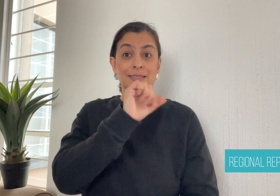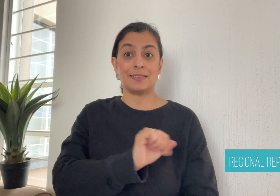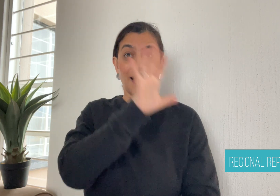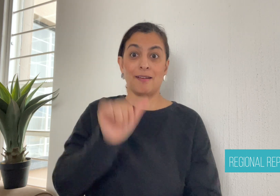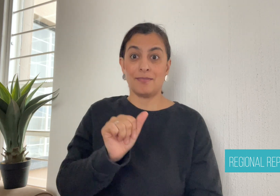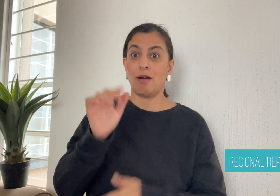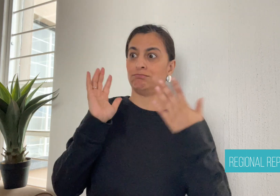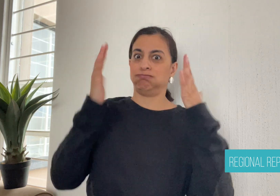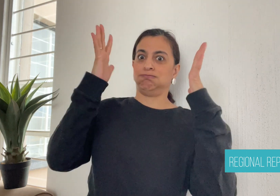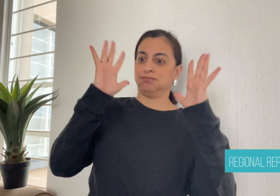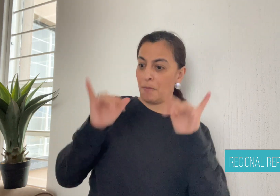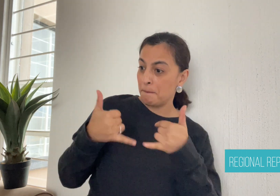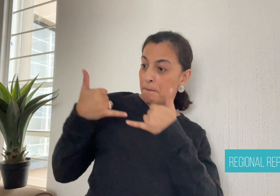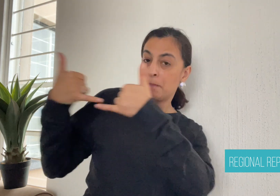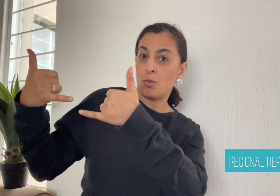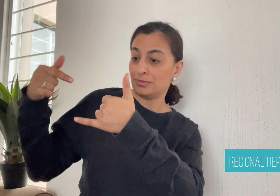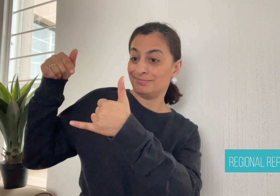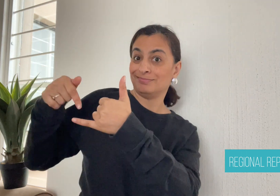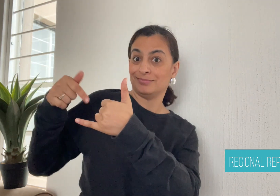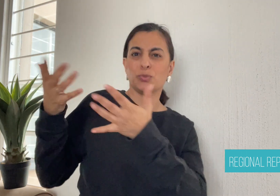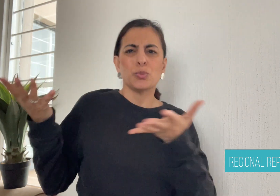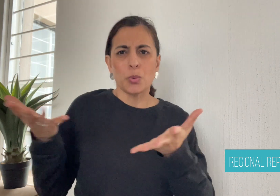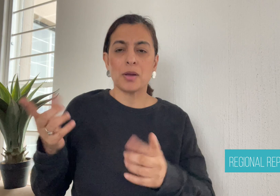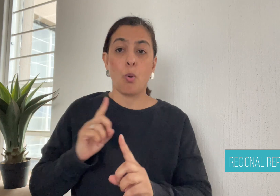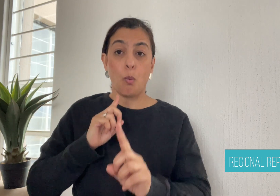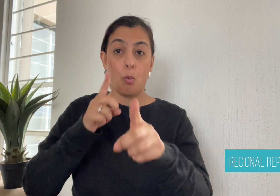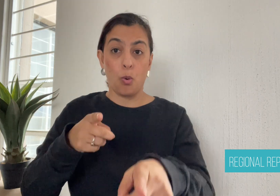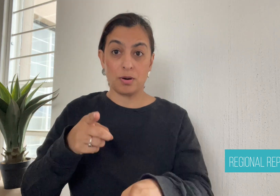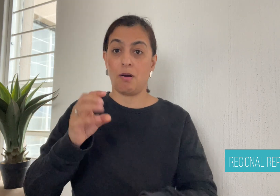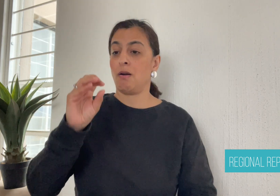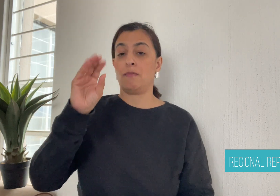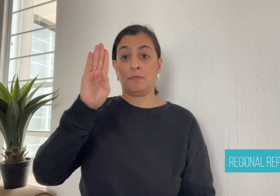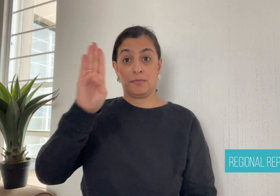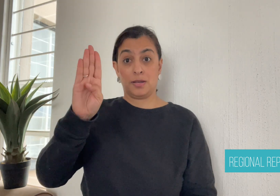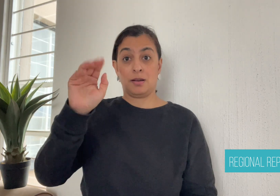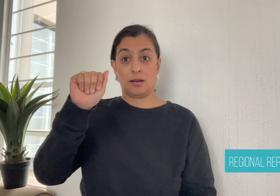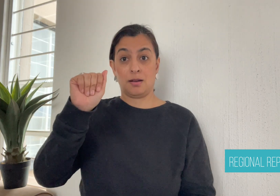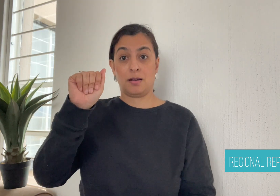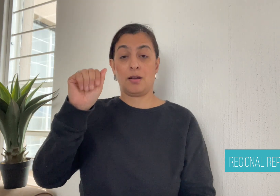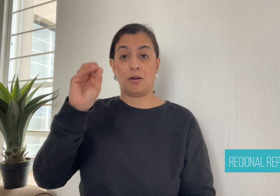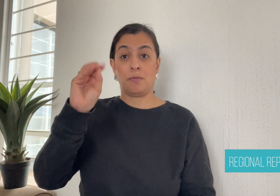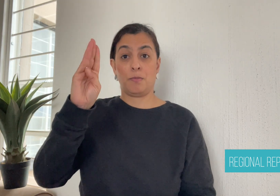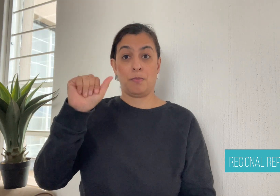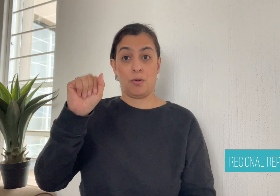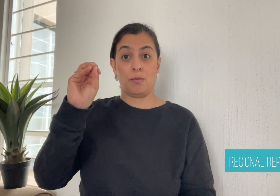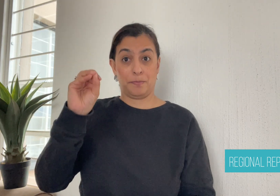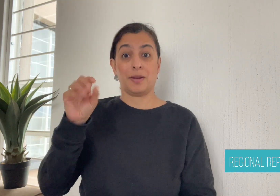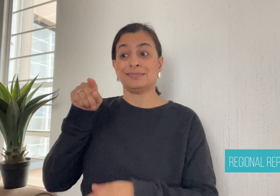receiving speech, the subject of communications access came up.